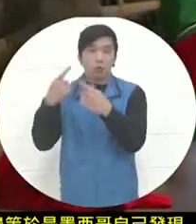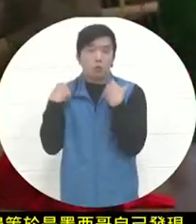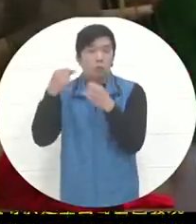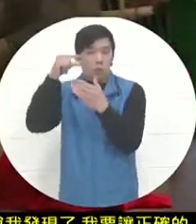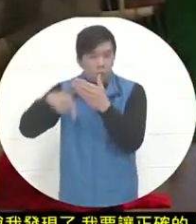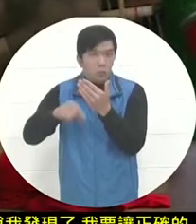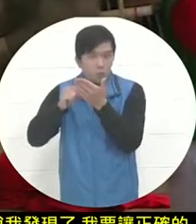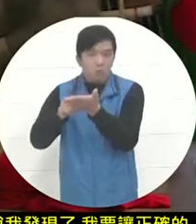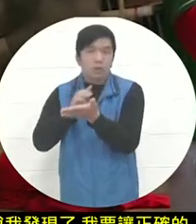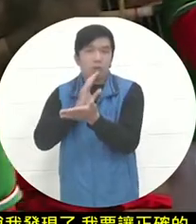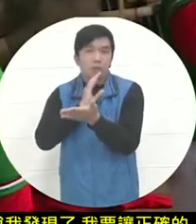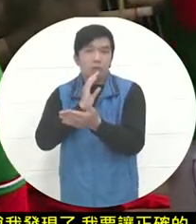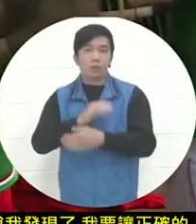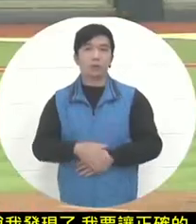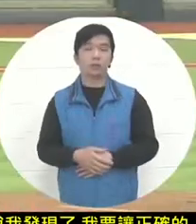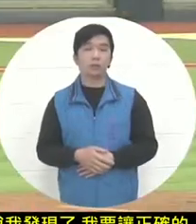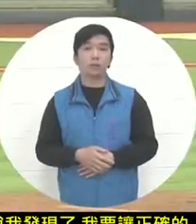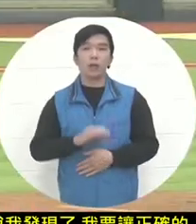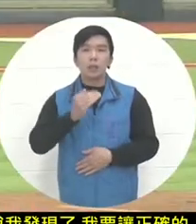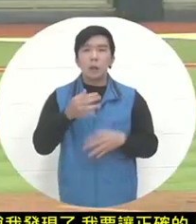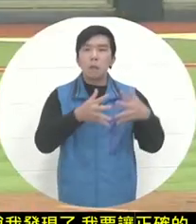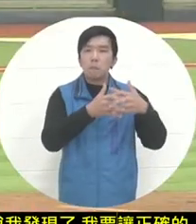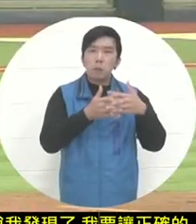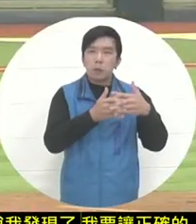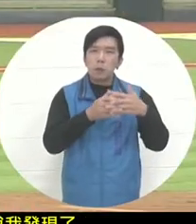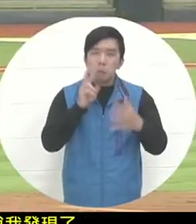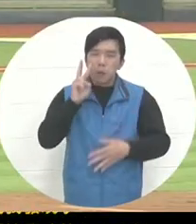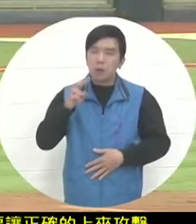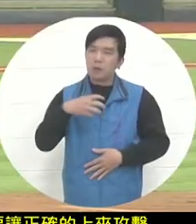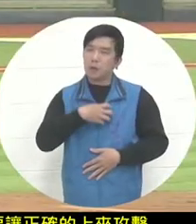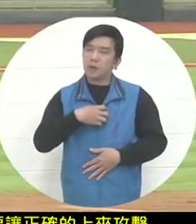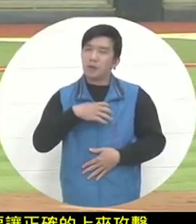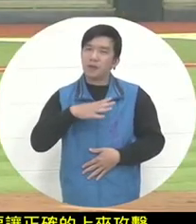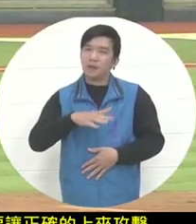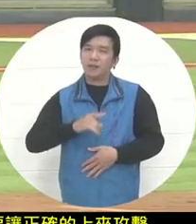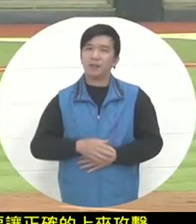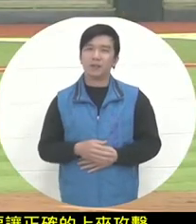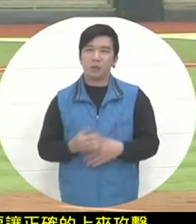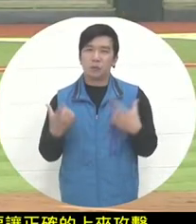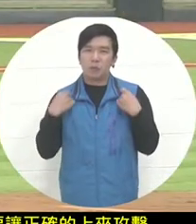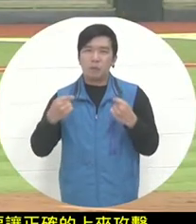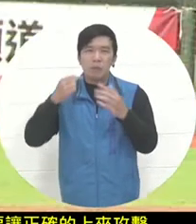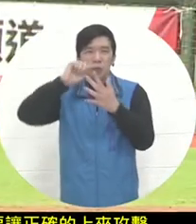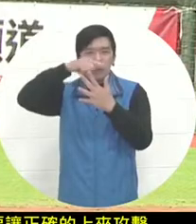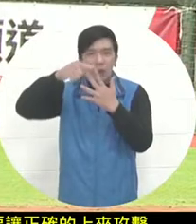Because this does not mean that Valadore, who just jumped the bat, had a hit, which